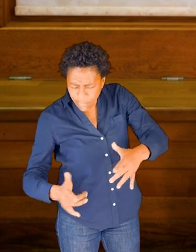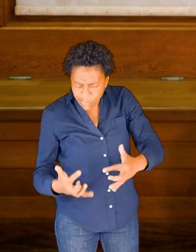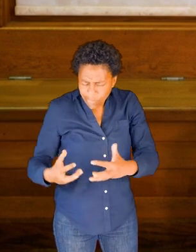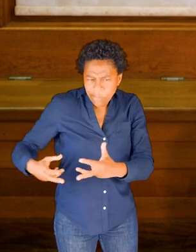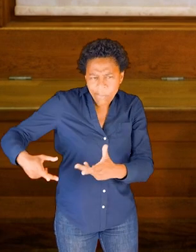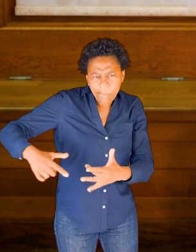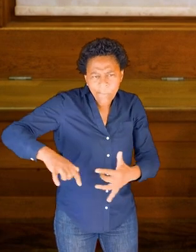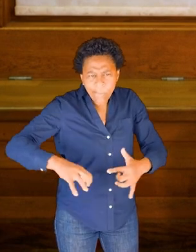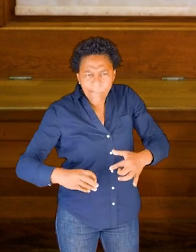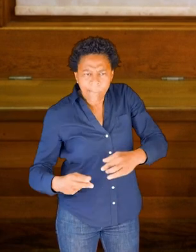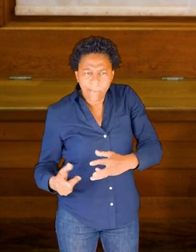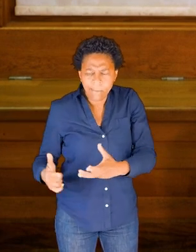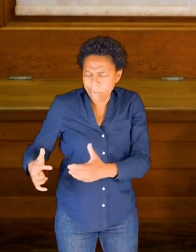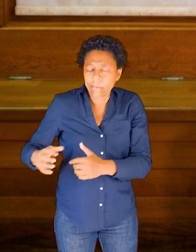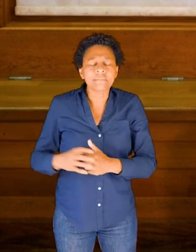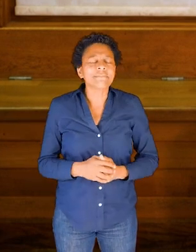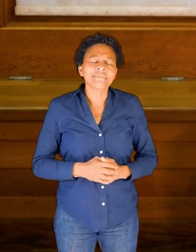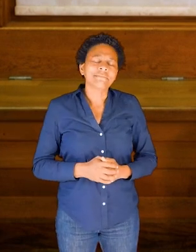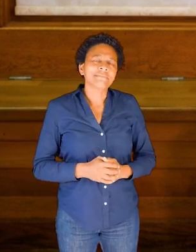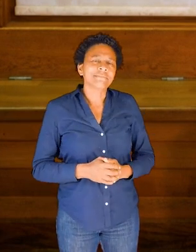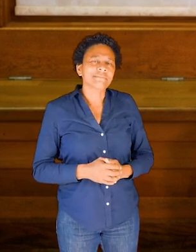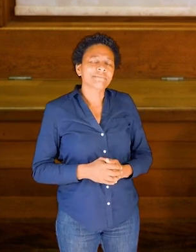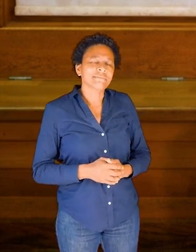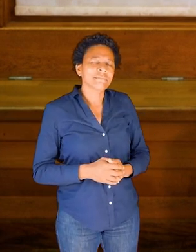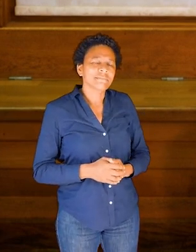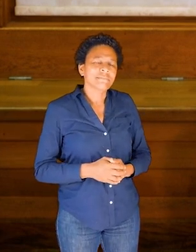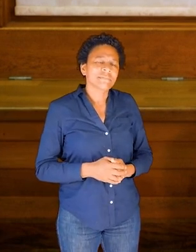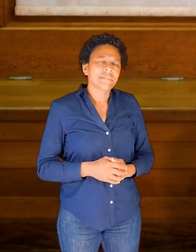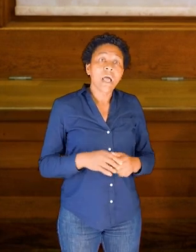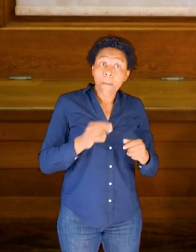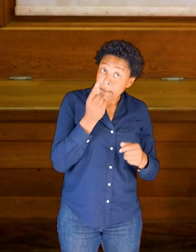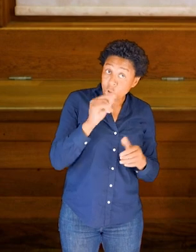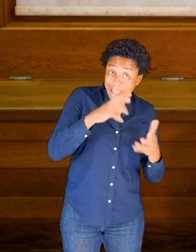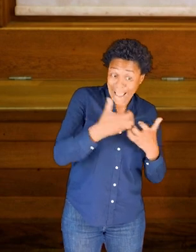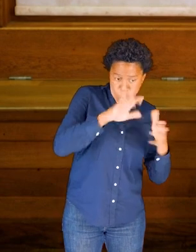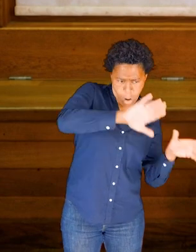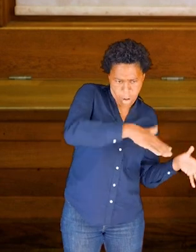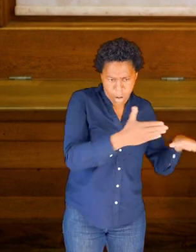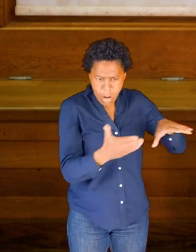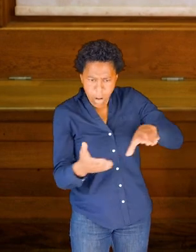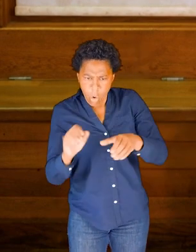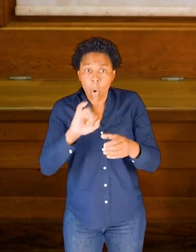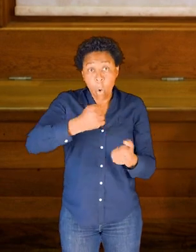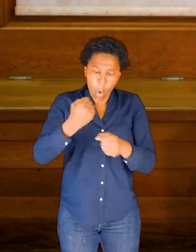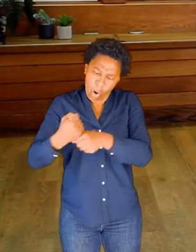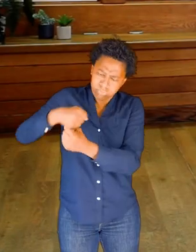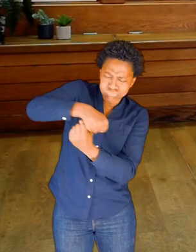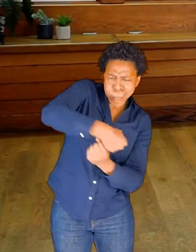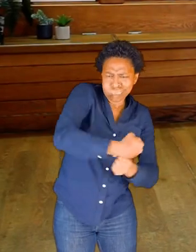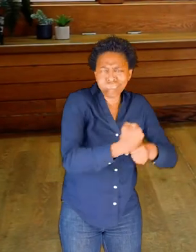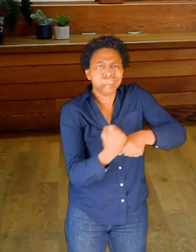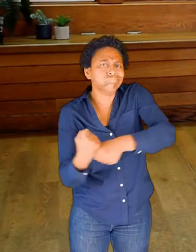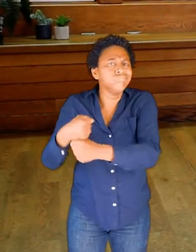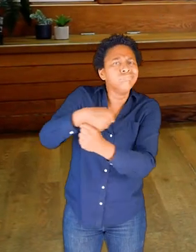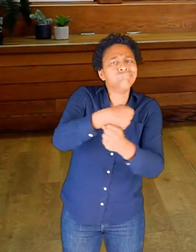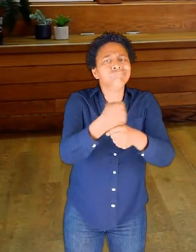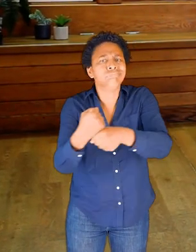the thickness and possibly the fluidity of the spine.